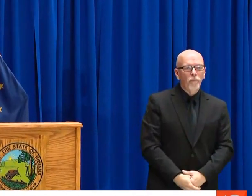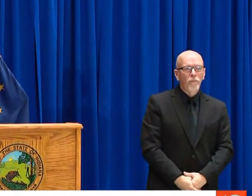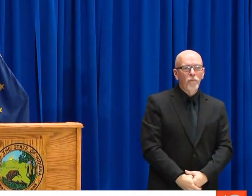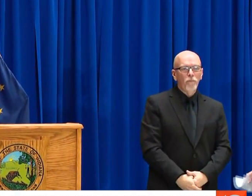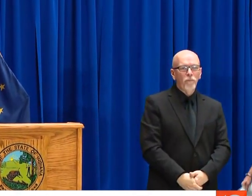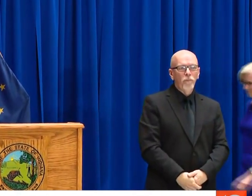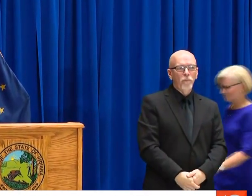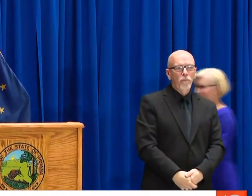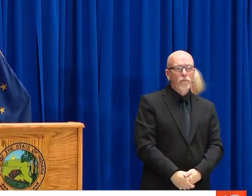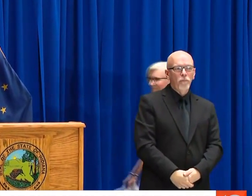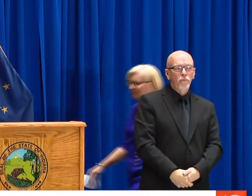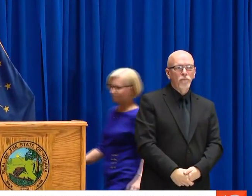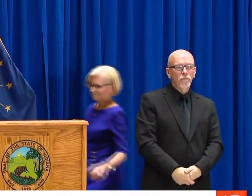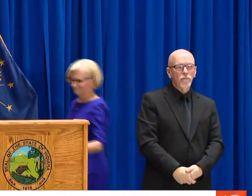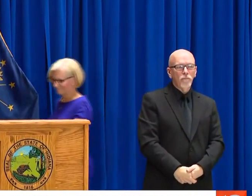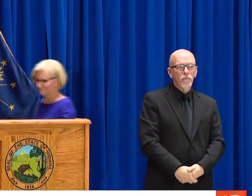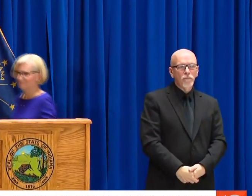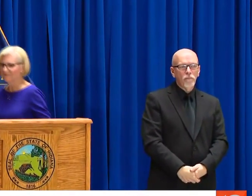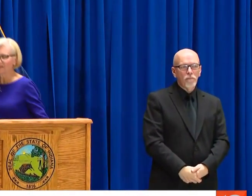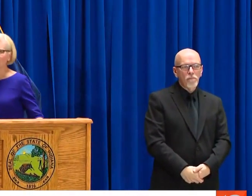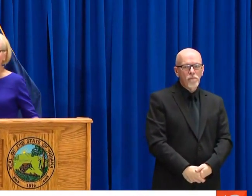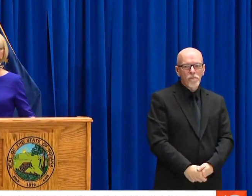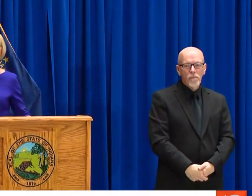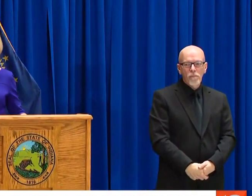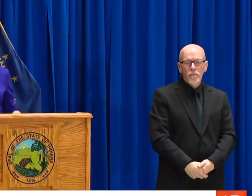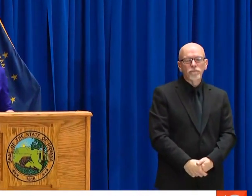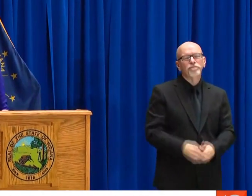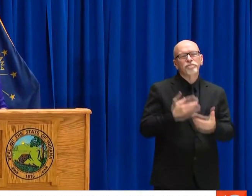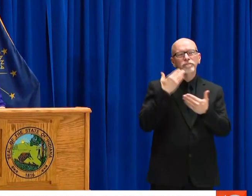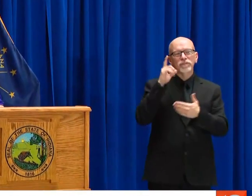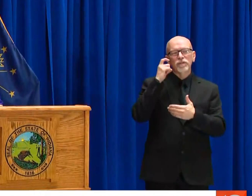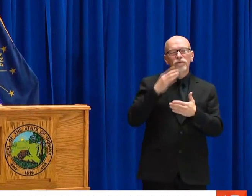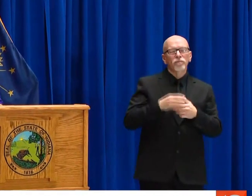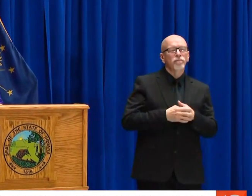DR. BOX, YOU WANT TO ADD...